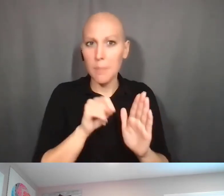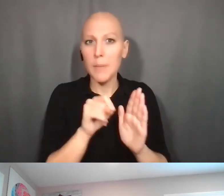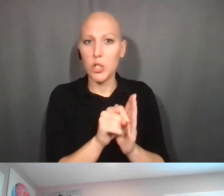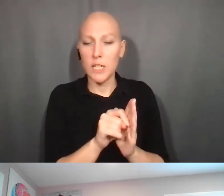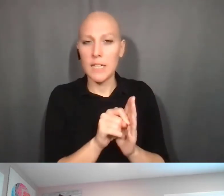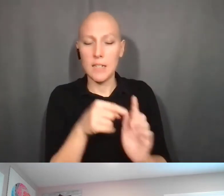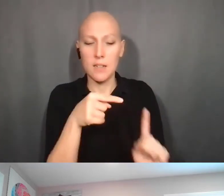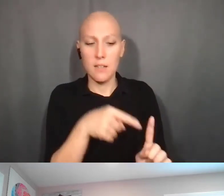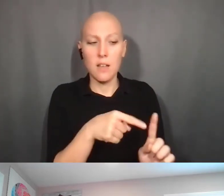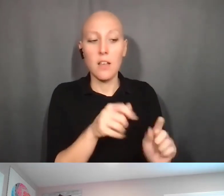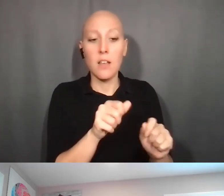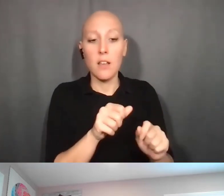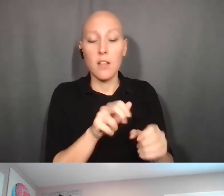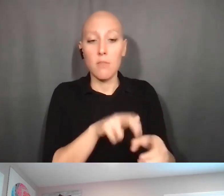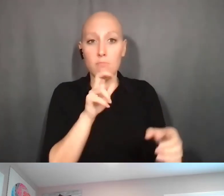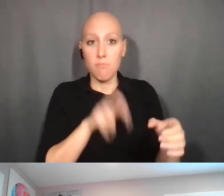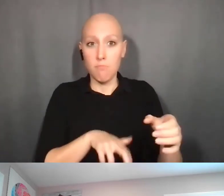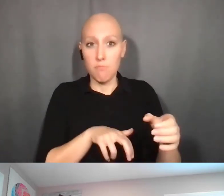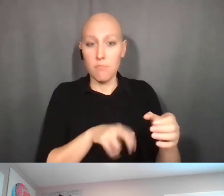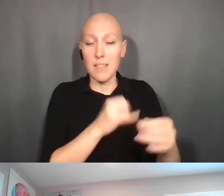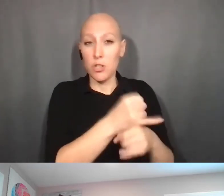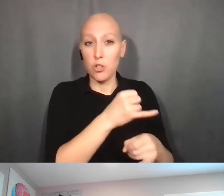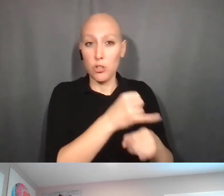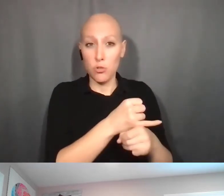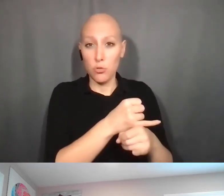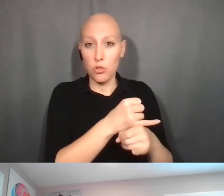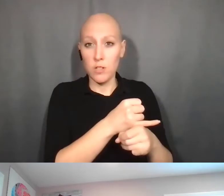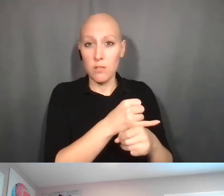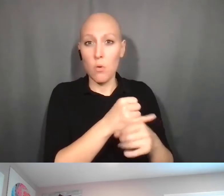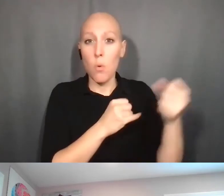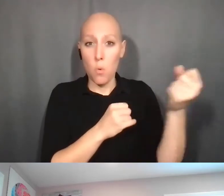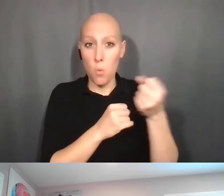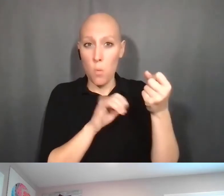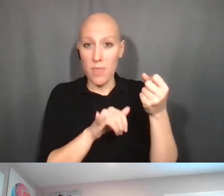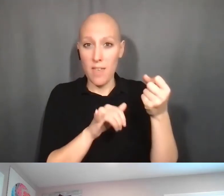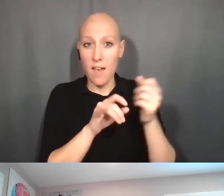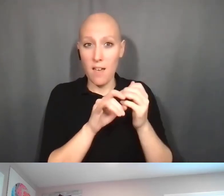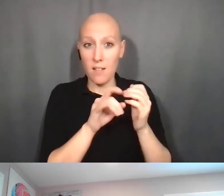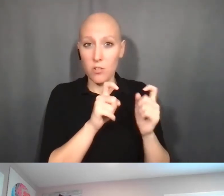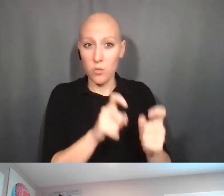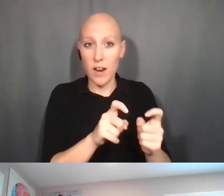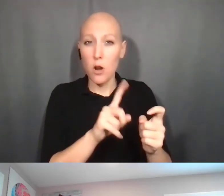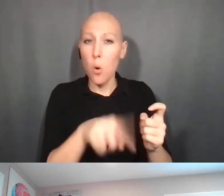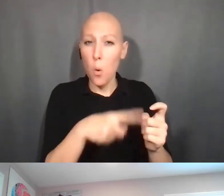So if you're transferring, an award or relinquishing it do they need to submit an invention statement